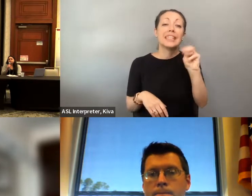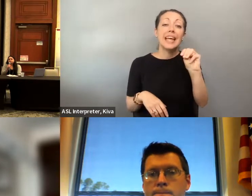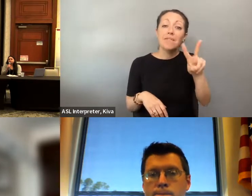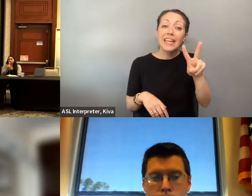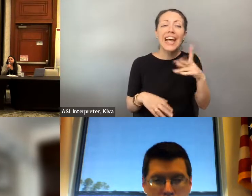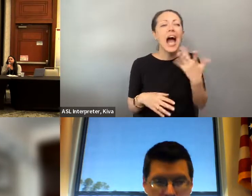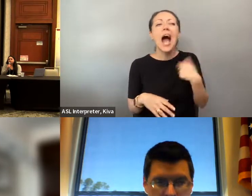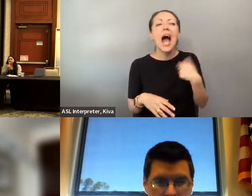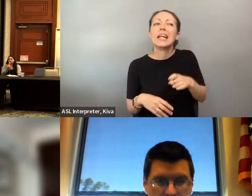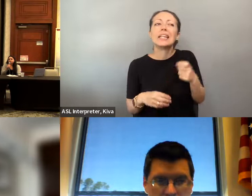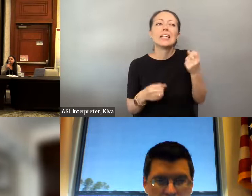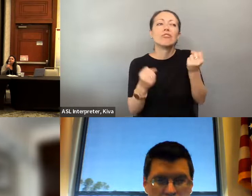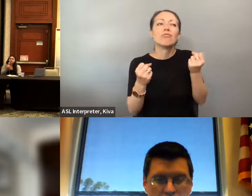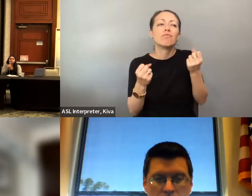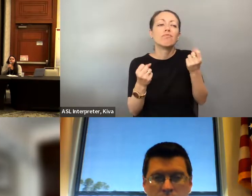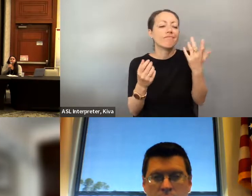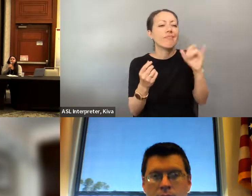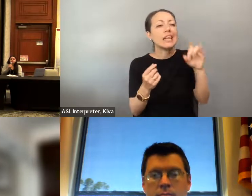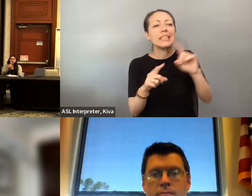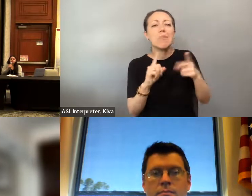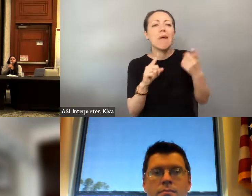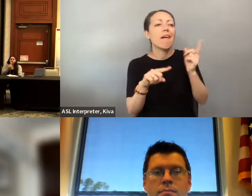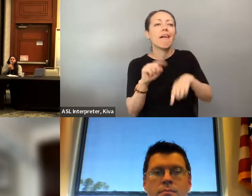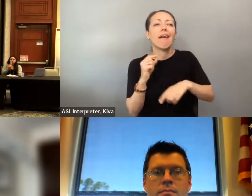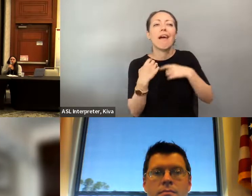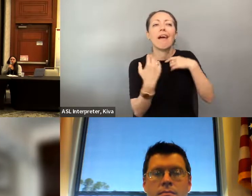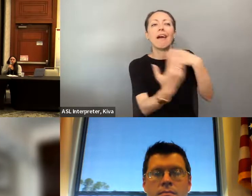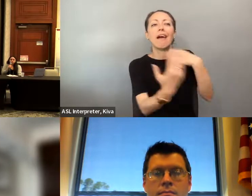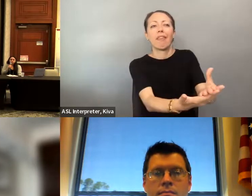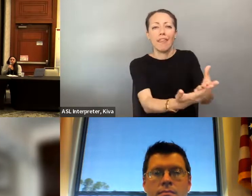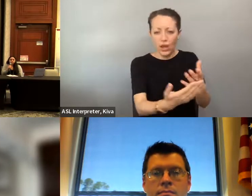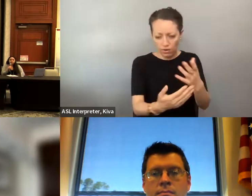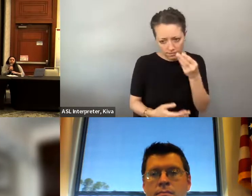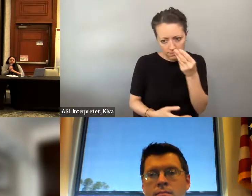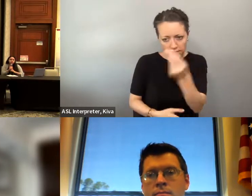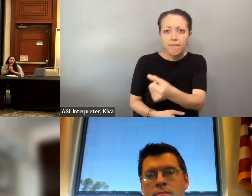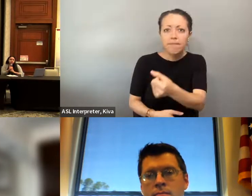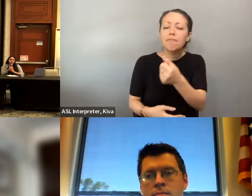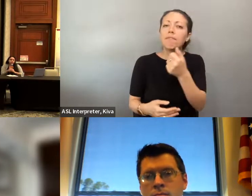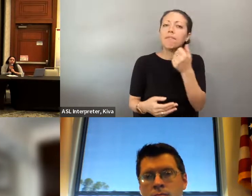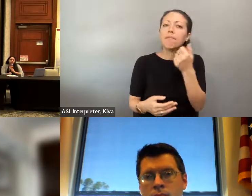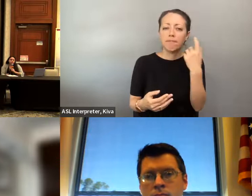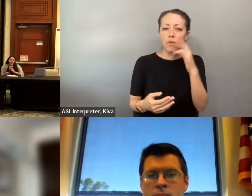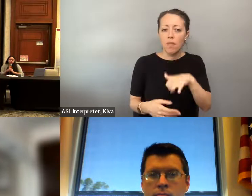transportation to and from the DMV, as well as the driver's well, as the driver's license or Id at the Dmv. licence or ID at the DMV and with every step of the way, And with every step of the way provide promotional assistance.